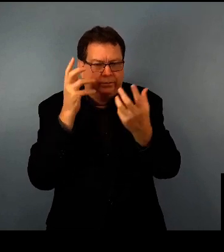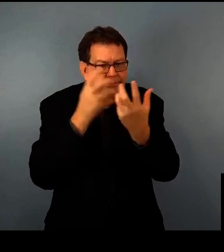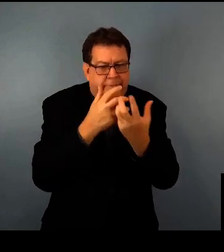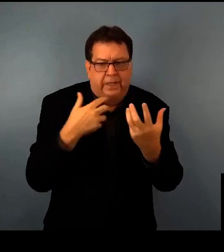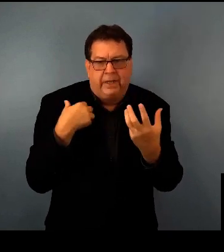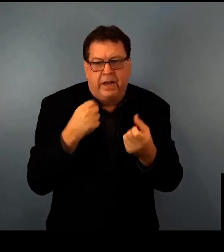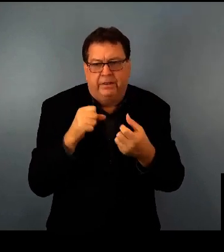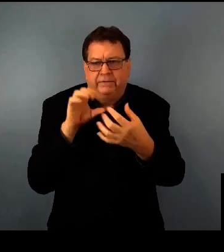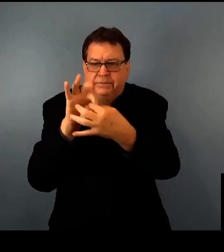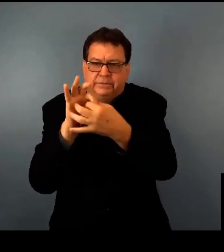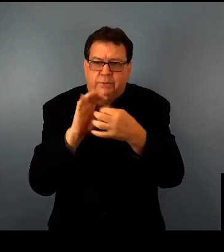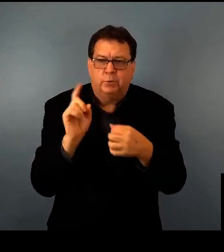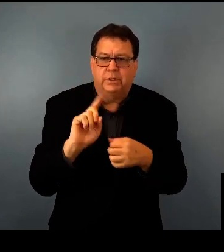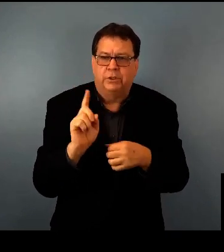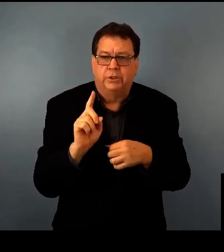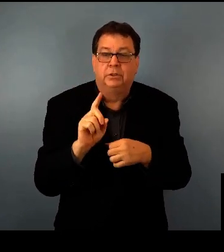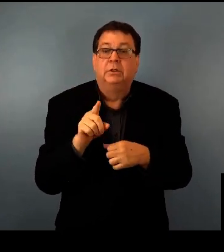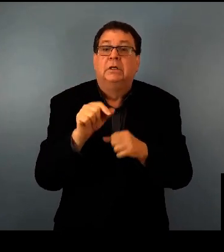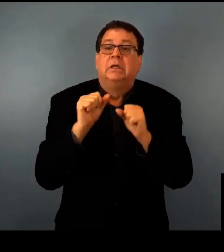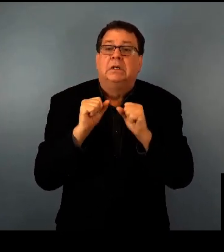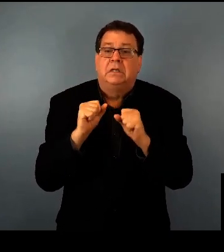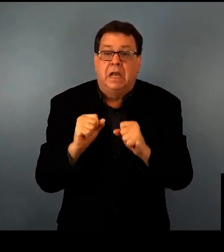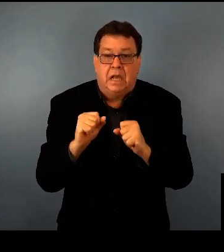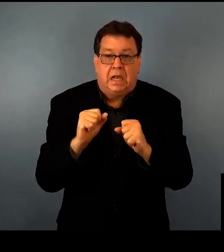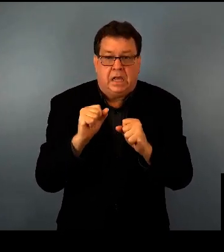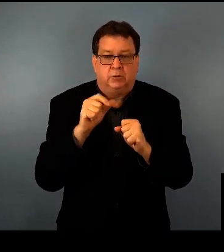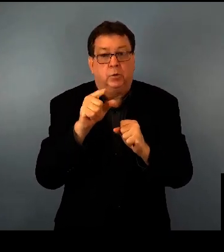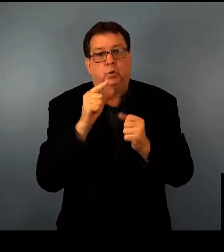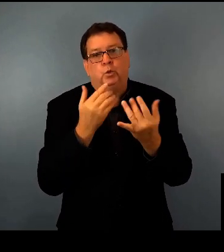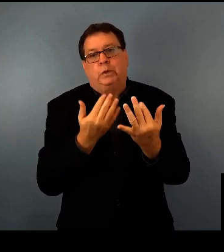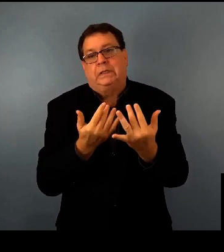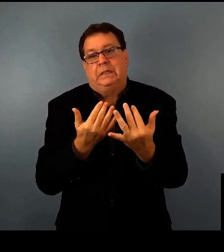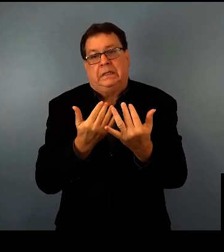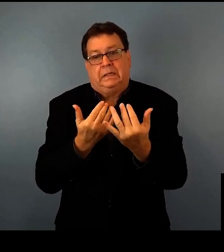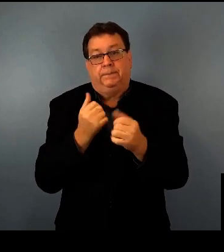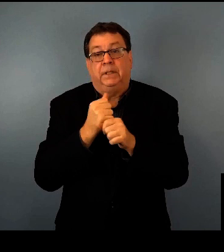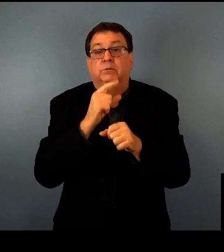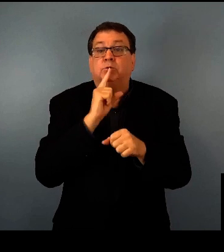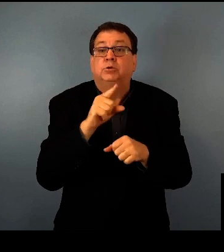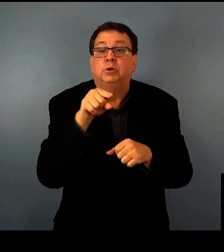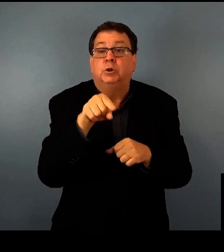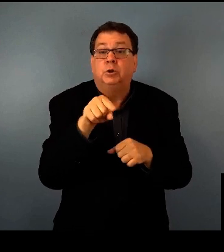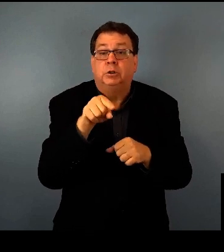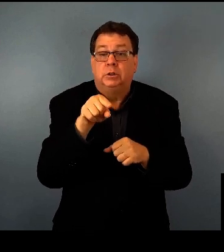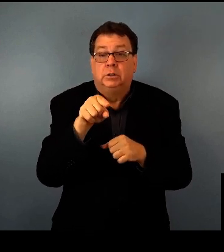as this work is underway, so there are a few things that you can do while you wait to make sure